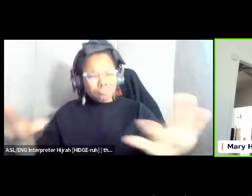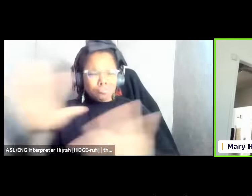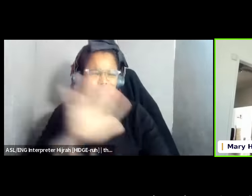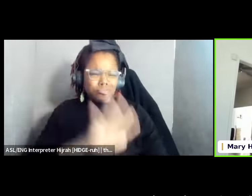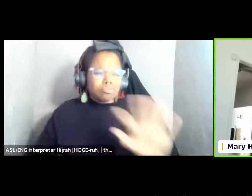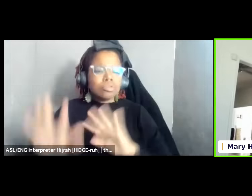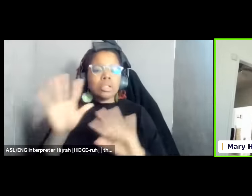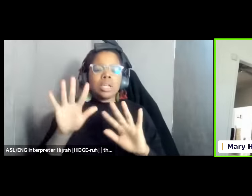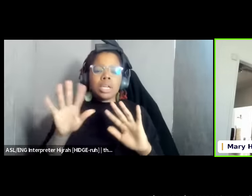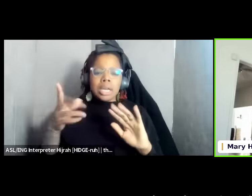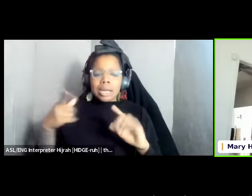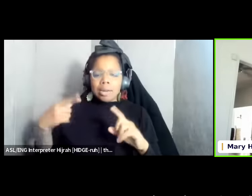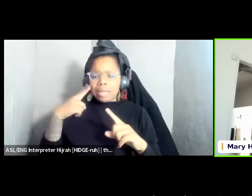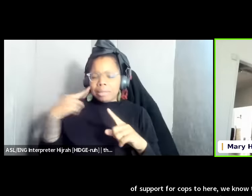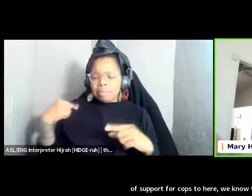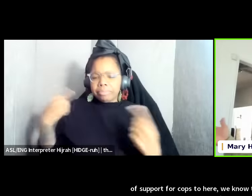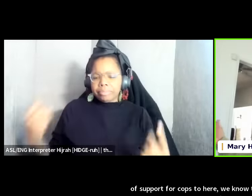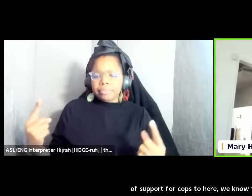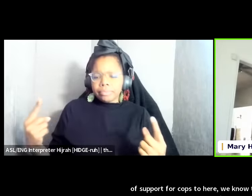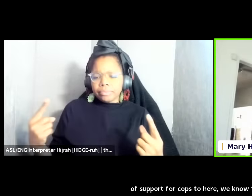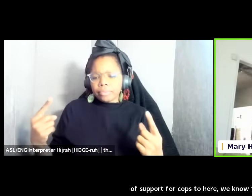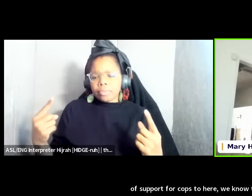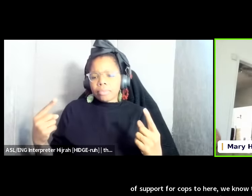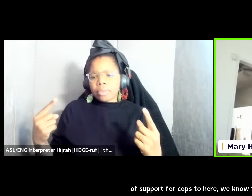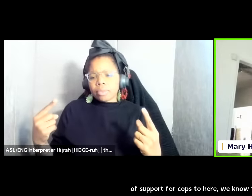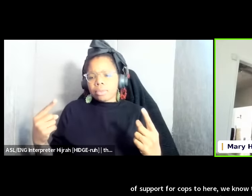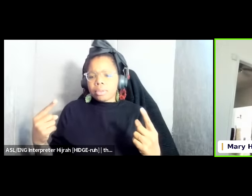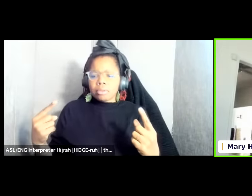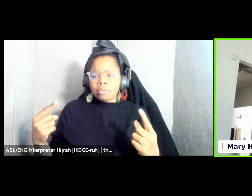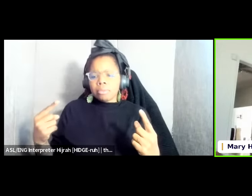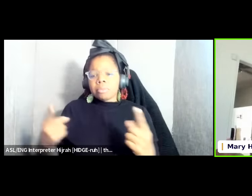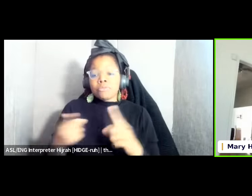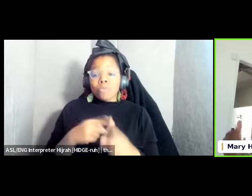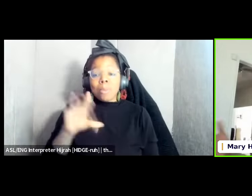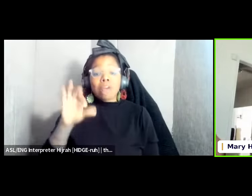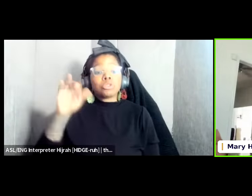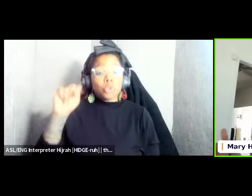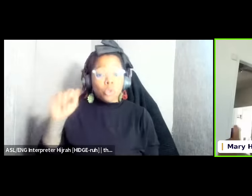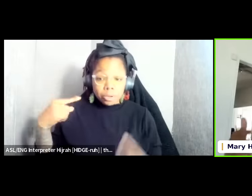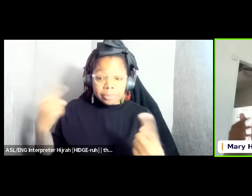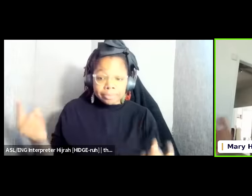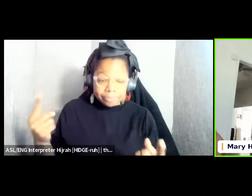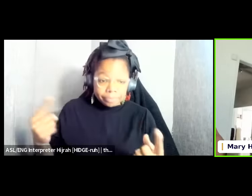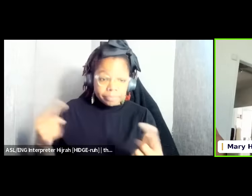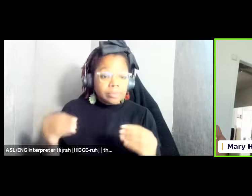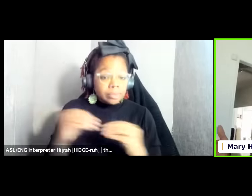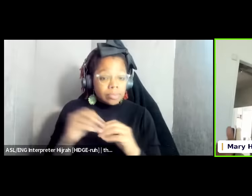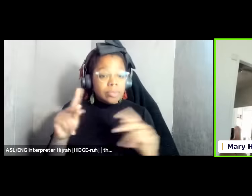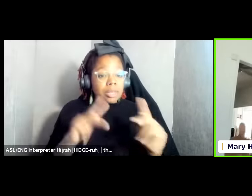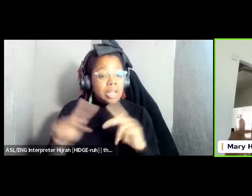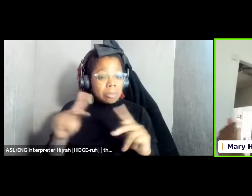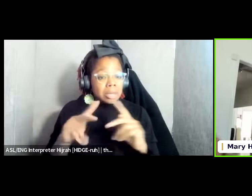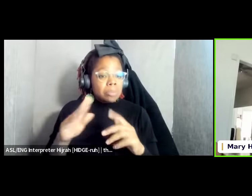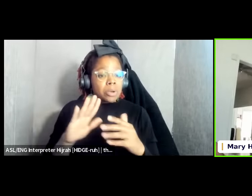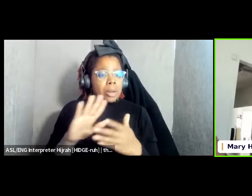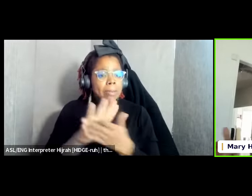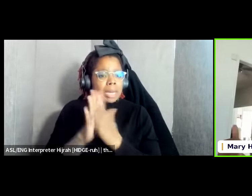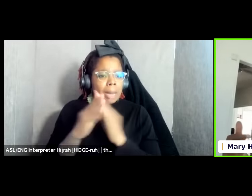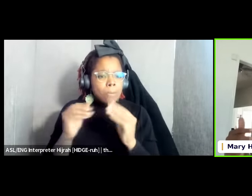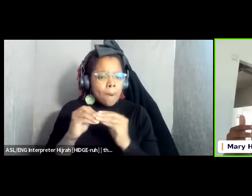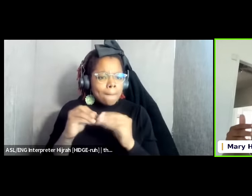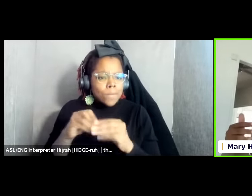over the last uh uh since October as more people have gotten radicalized by what is happening uh